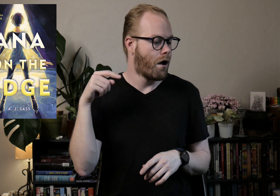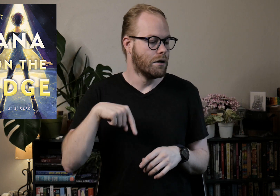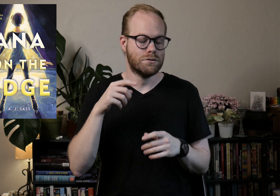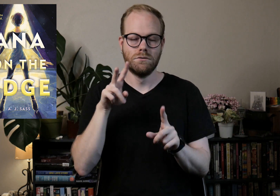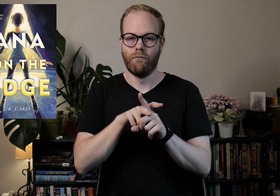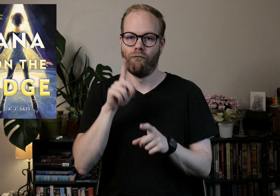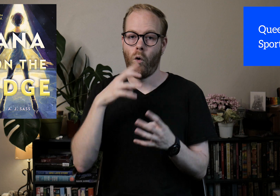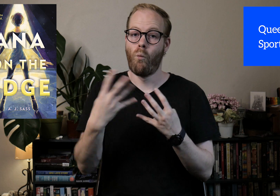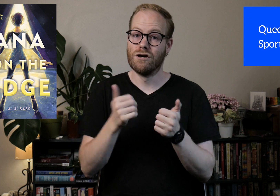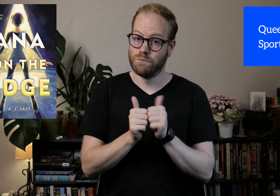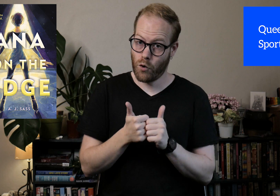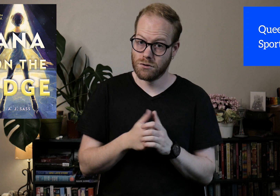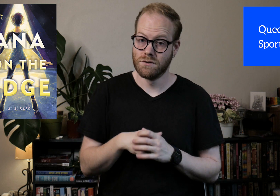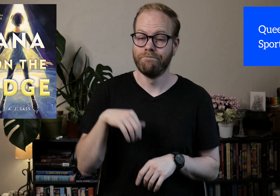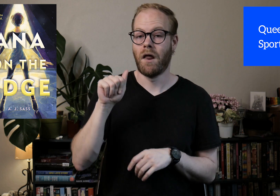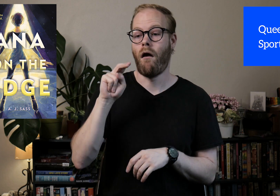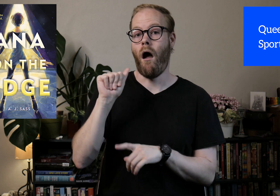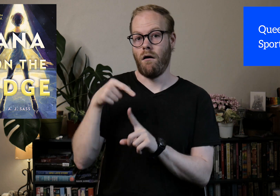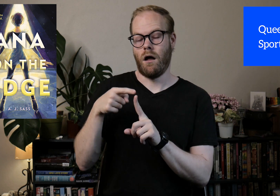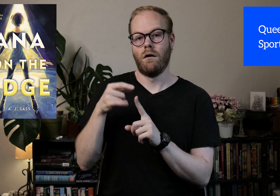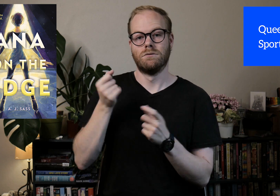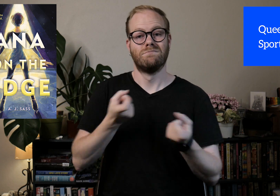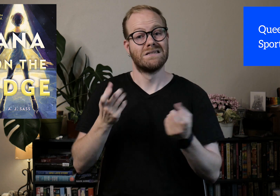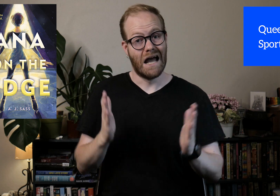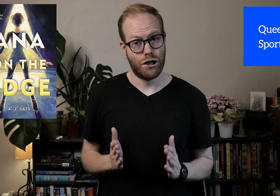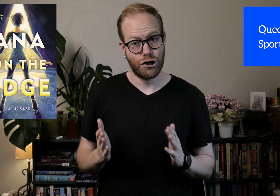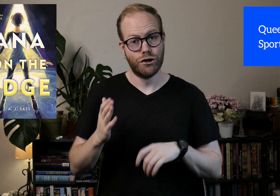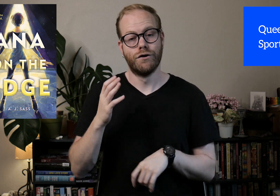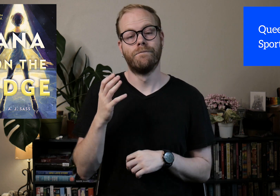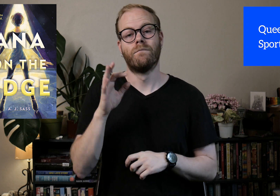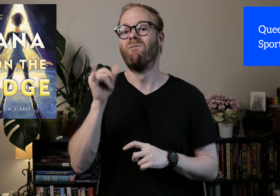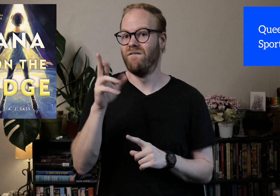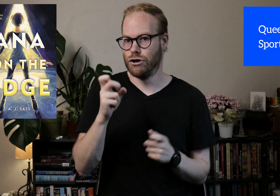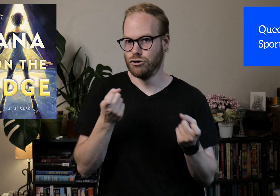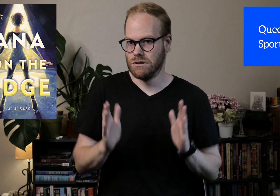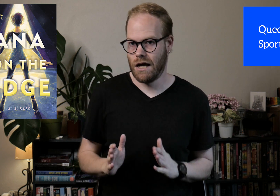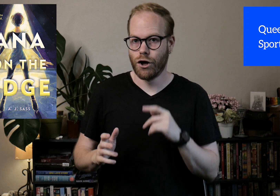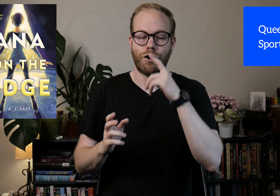This is for Queer Sports. Ana is a skater, a figure skater.